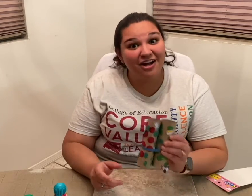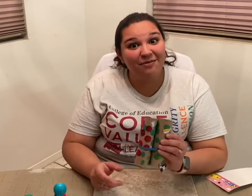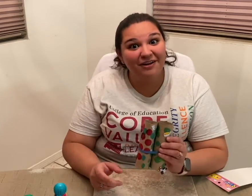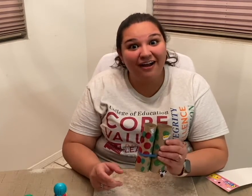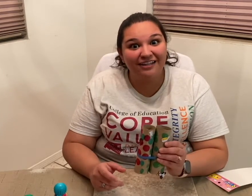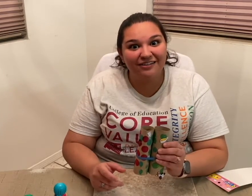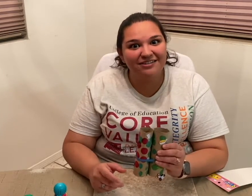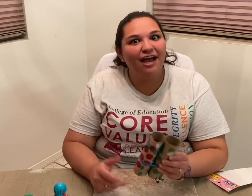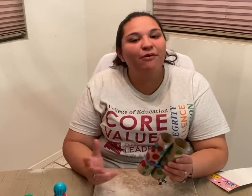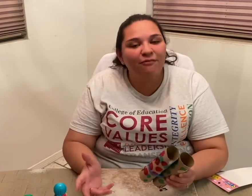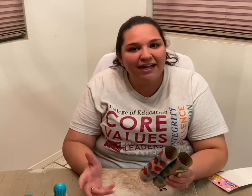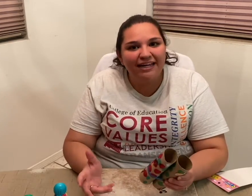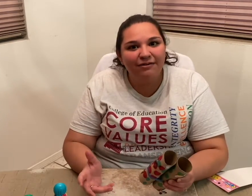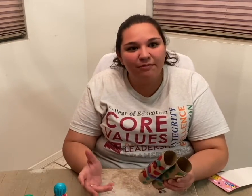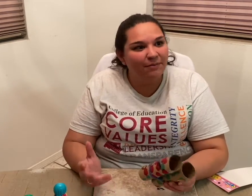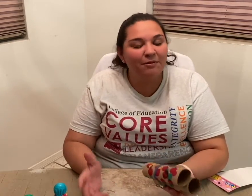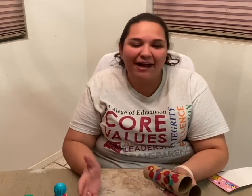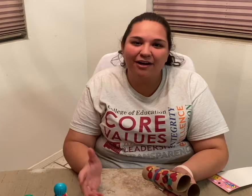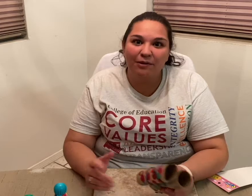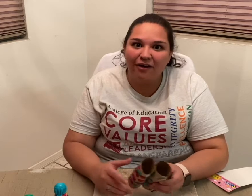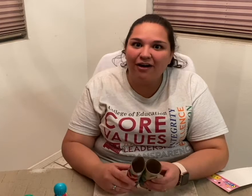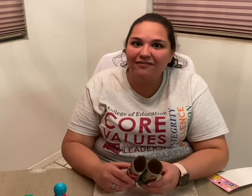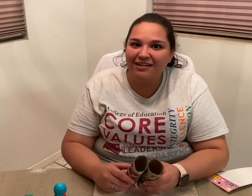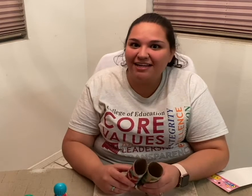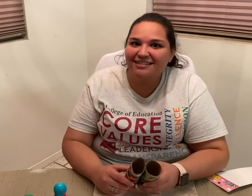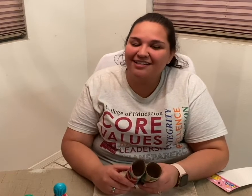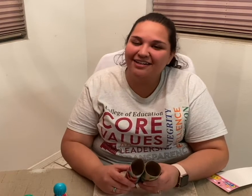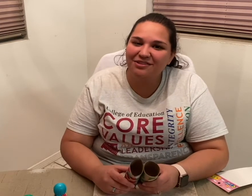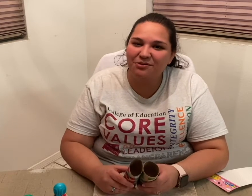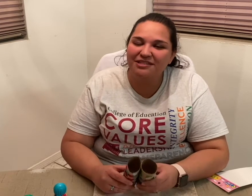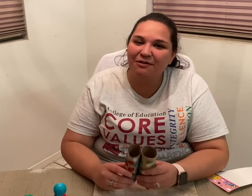binoculars, and we're ready and prepared with all the necessary tools that we